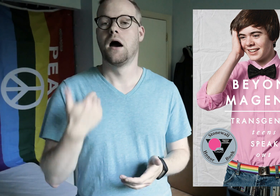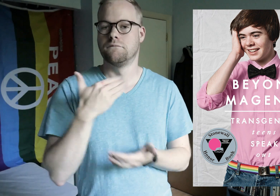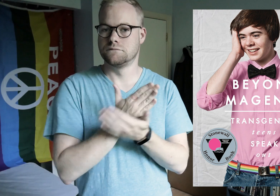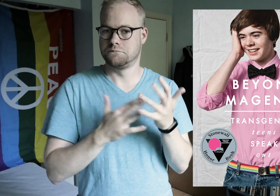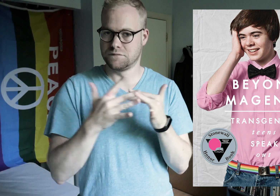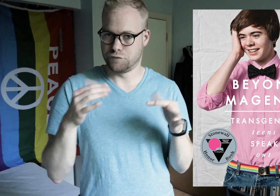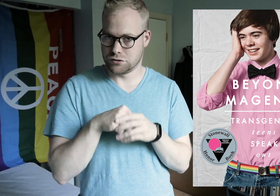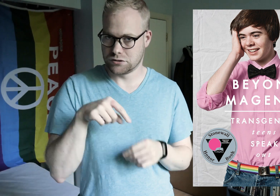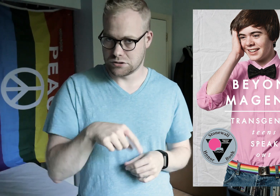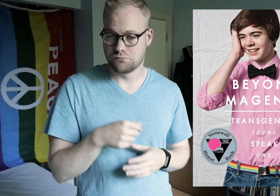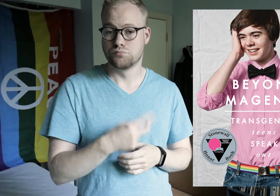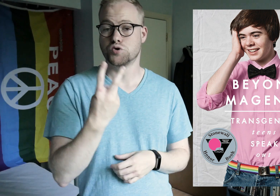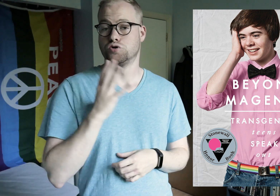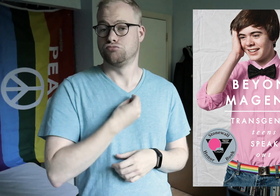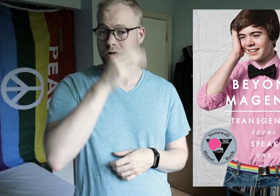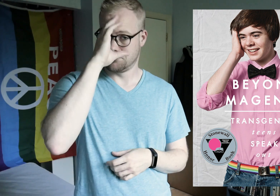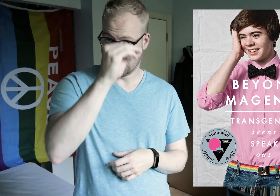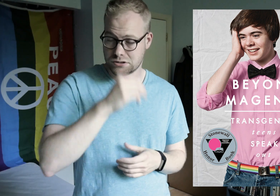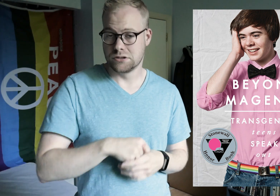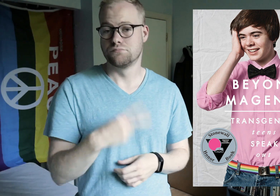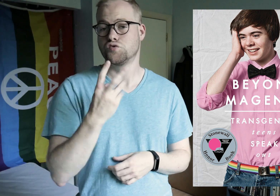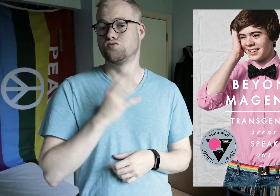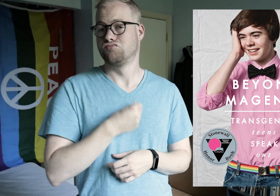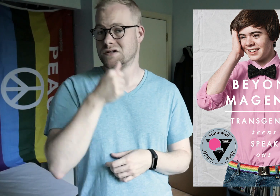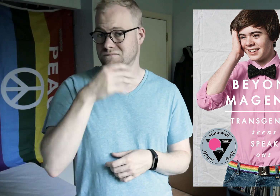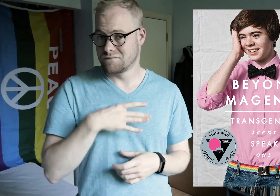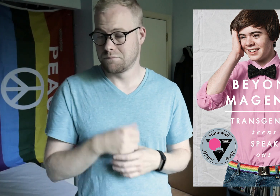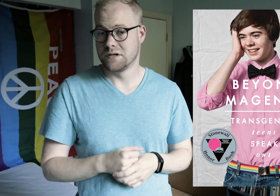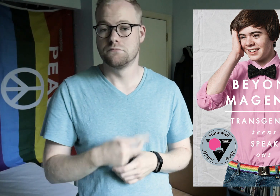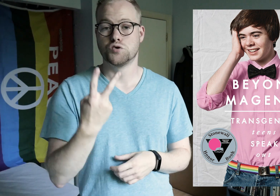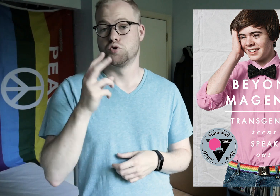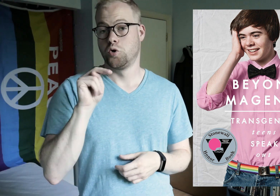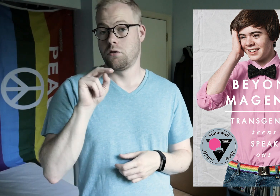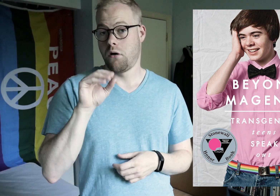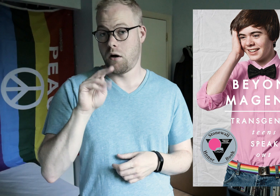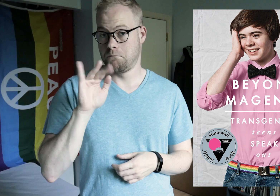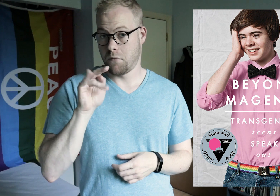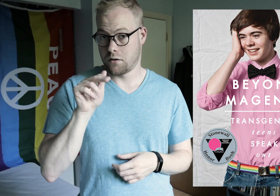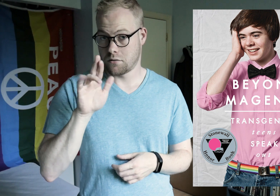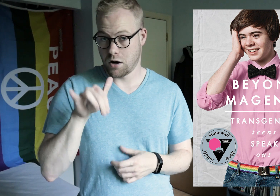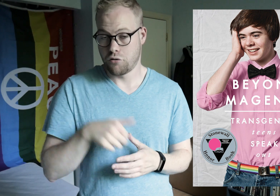There is *some* diversity in this book - two transmasculine people, two transfeminine people, and two nonbinary people.